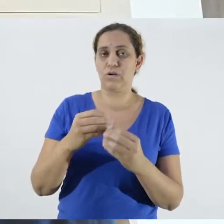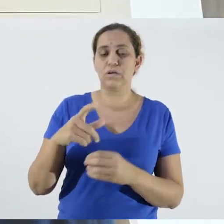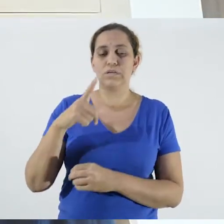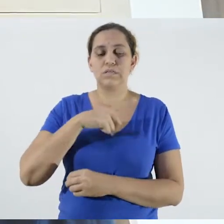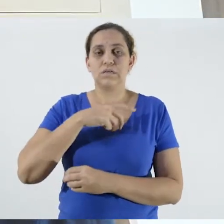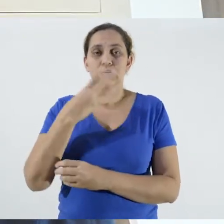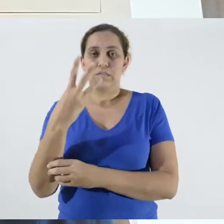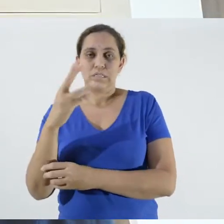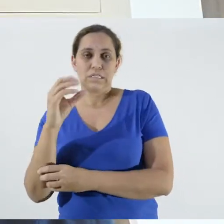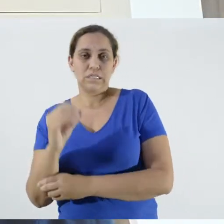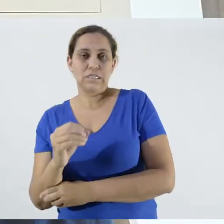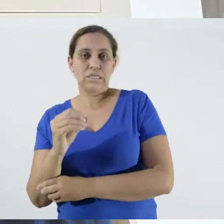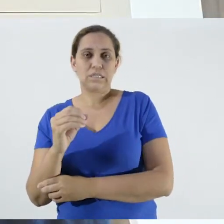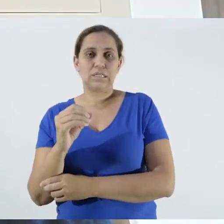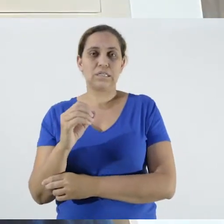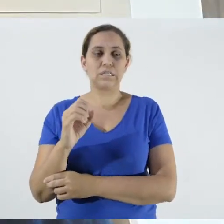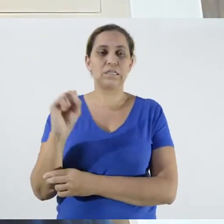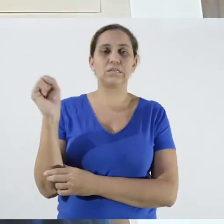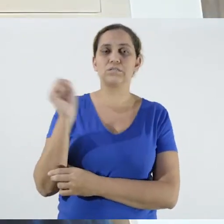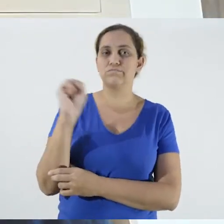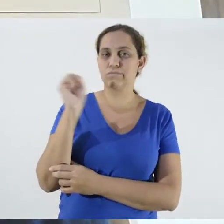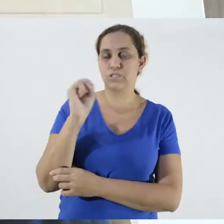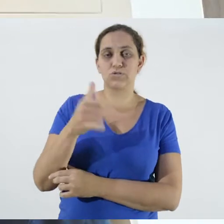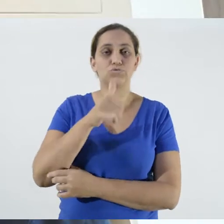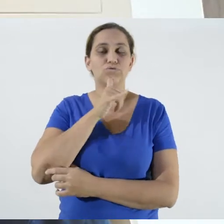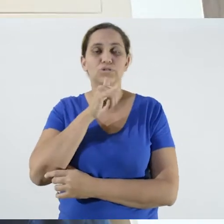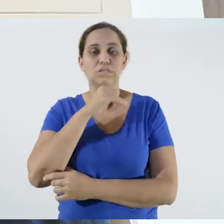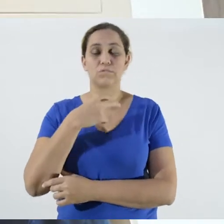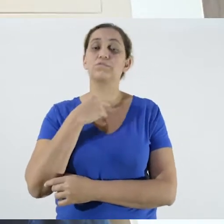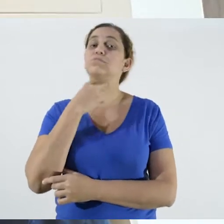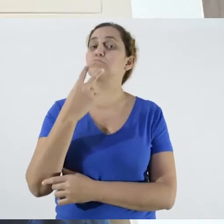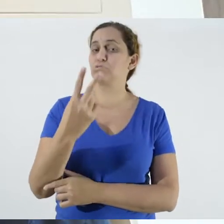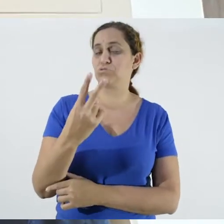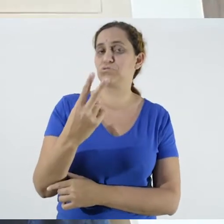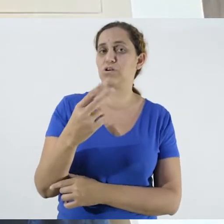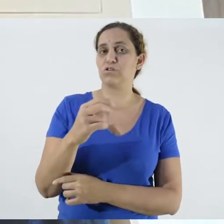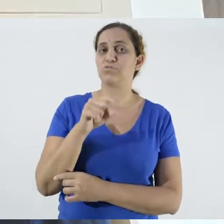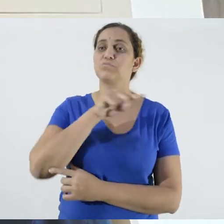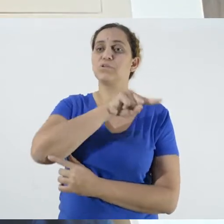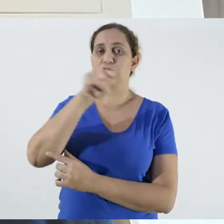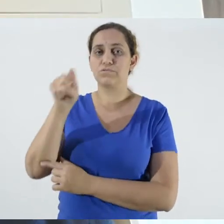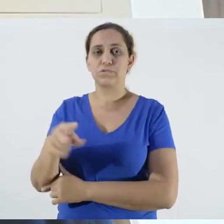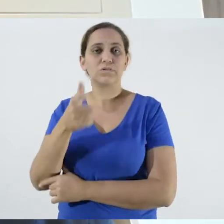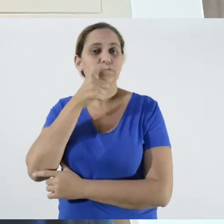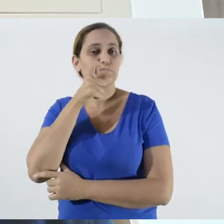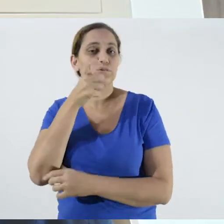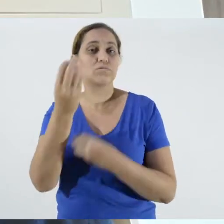a thirty second message.